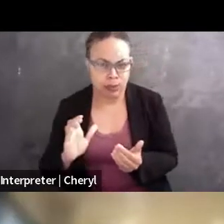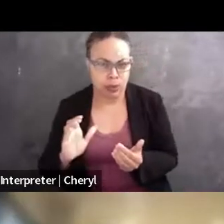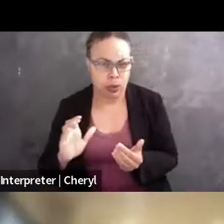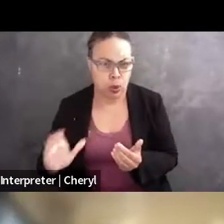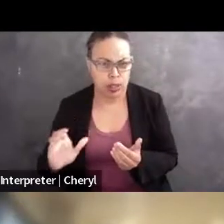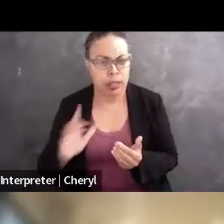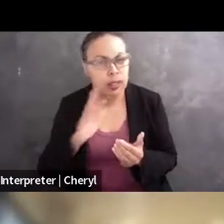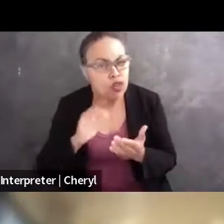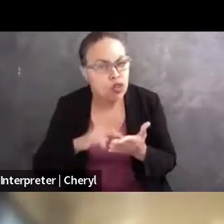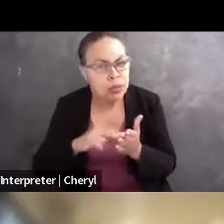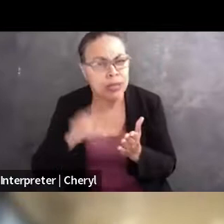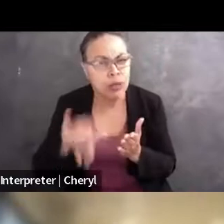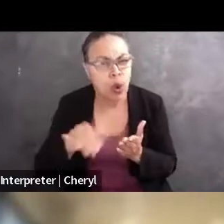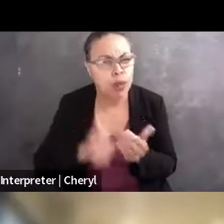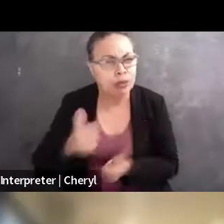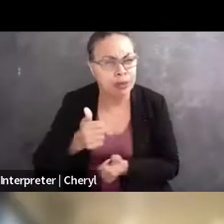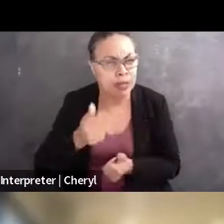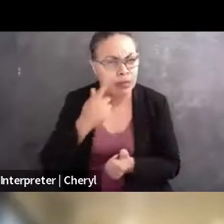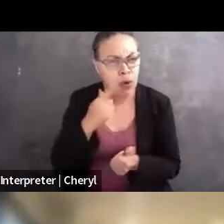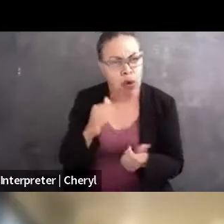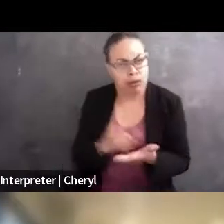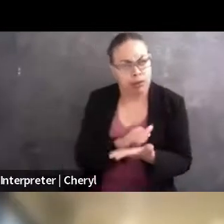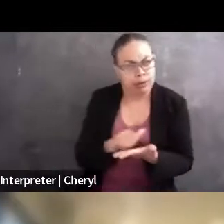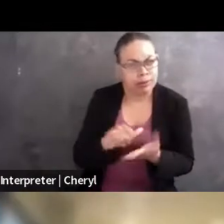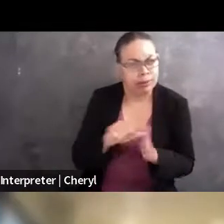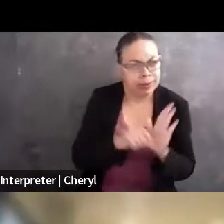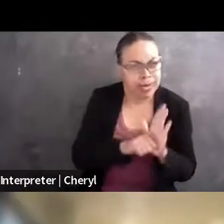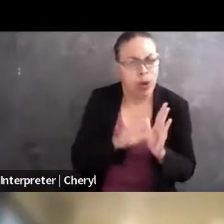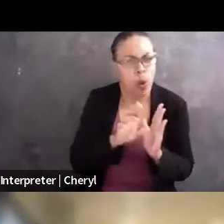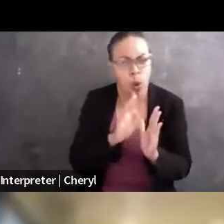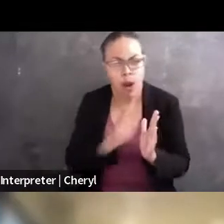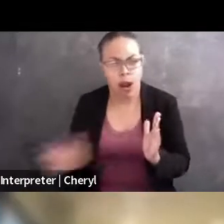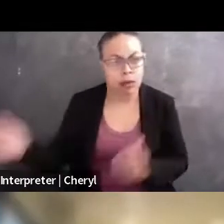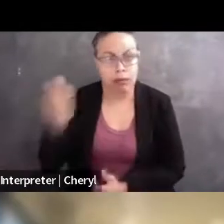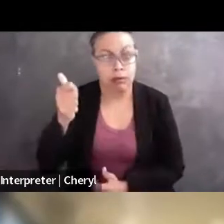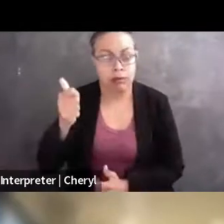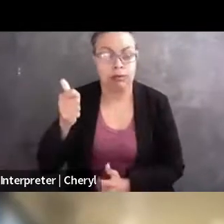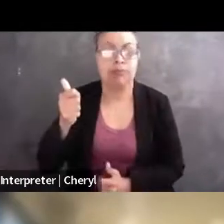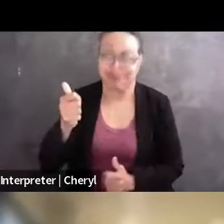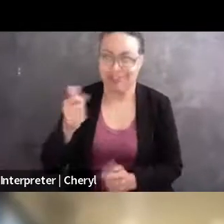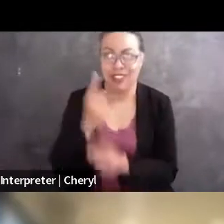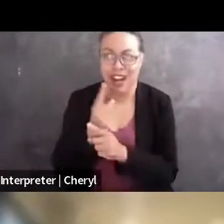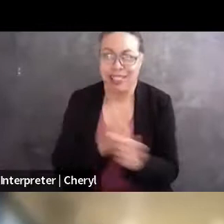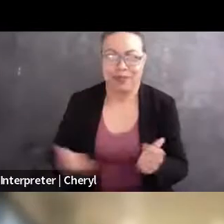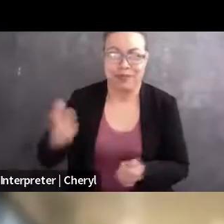in New York or New York Supreme Court as in the like second one up? The second one up, yeah. Okay.